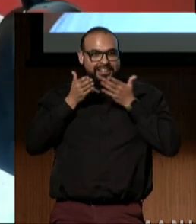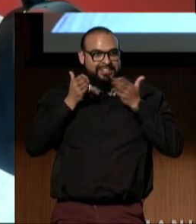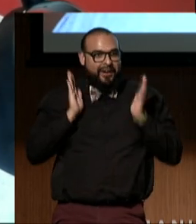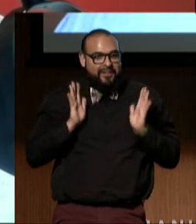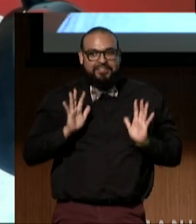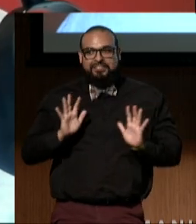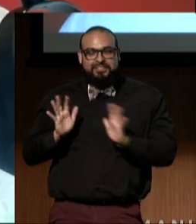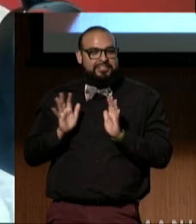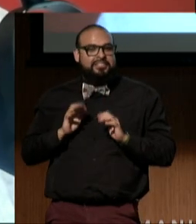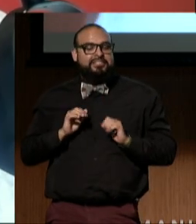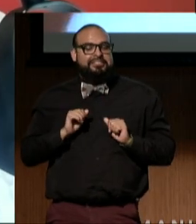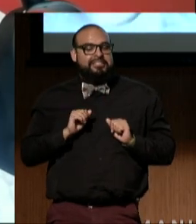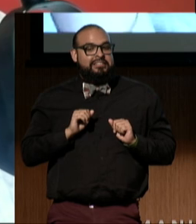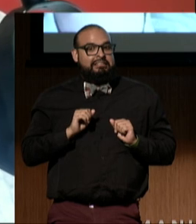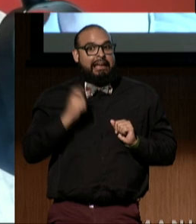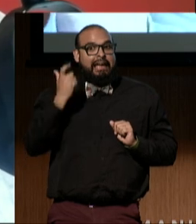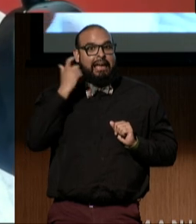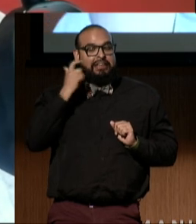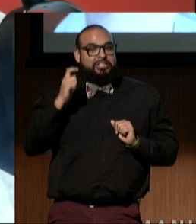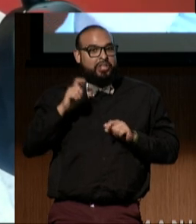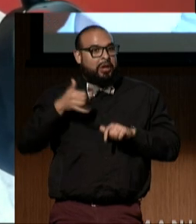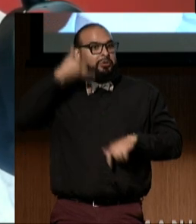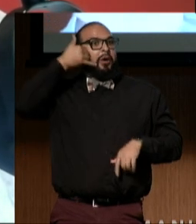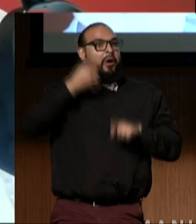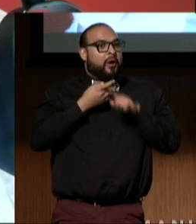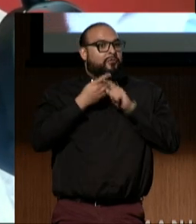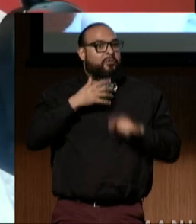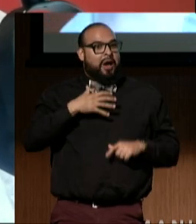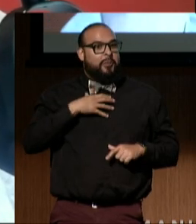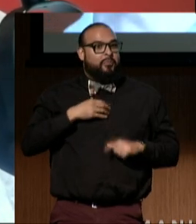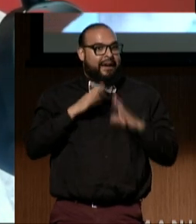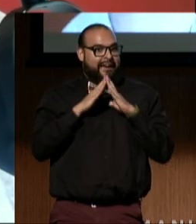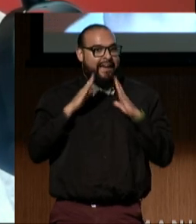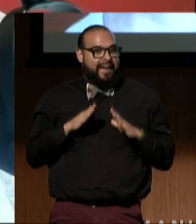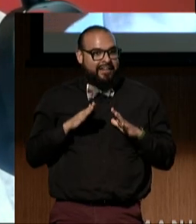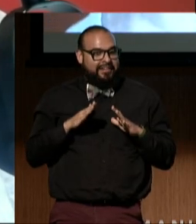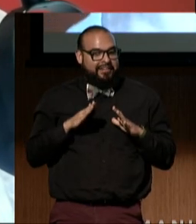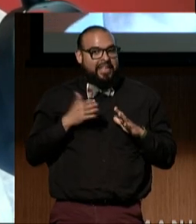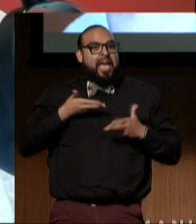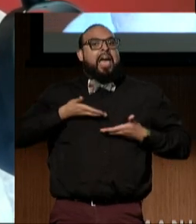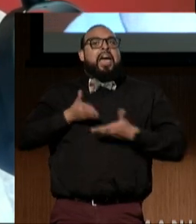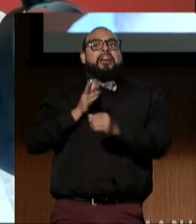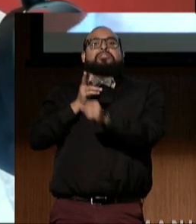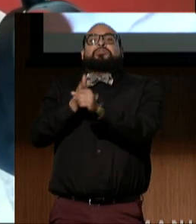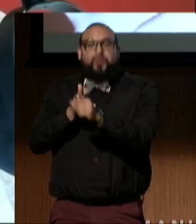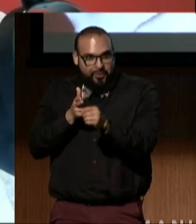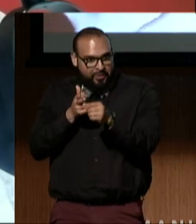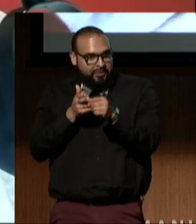I've just got a call from the White House and they want me to join the administration.